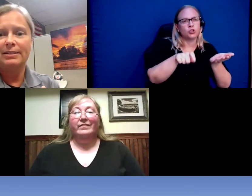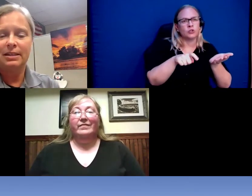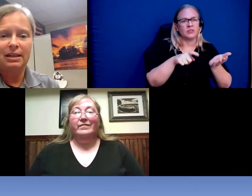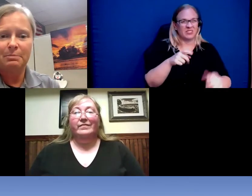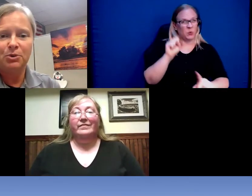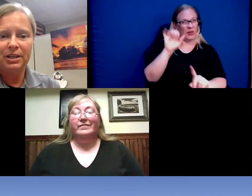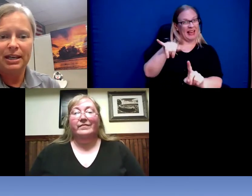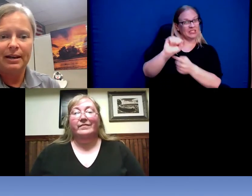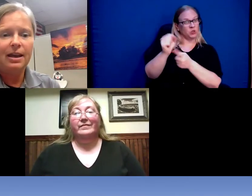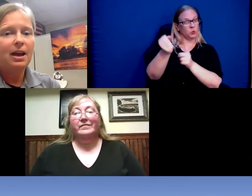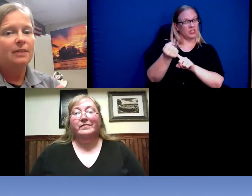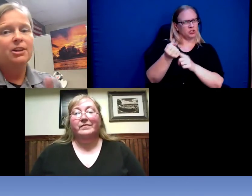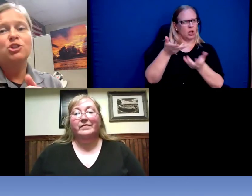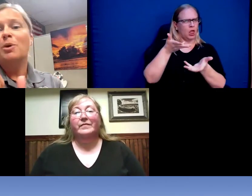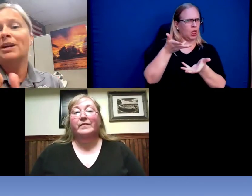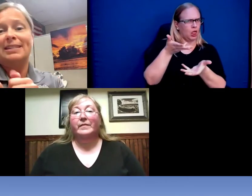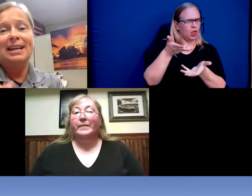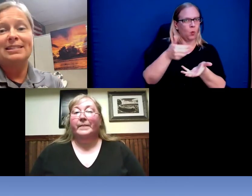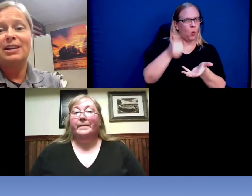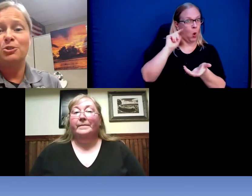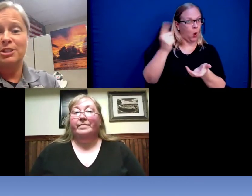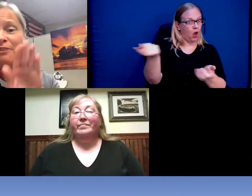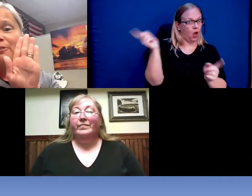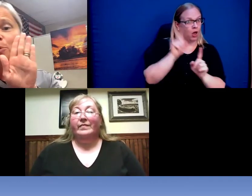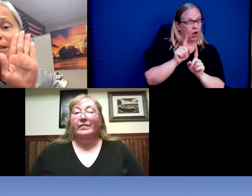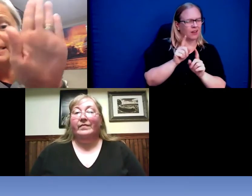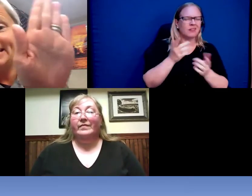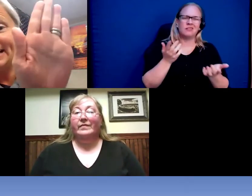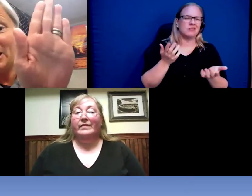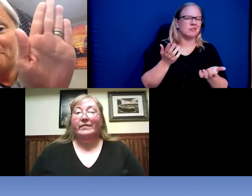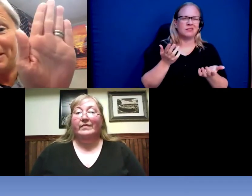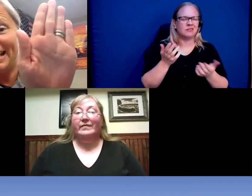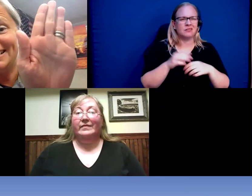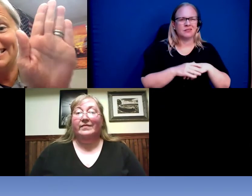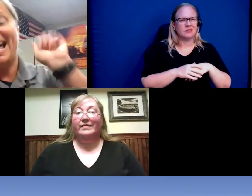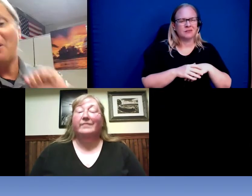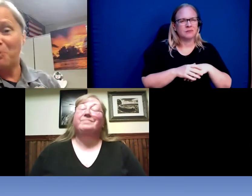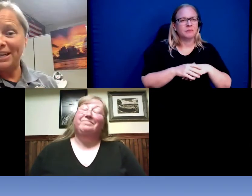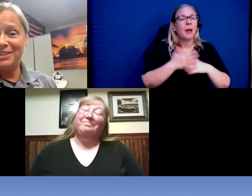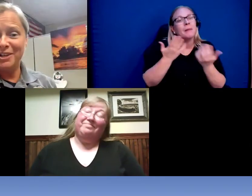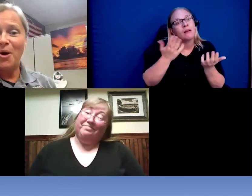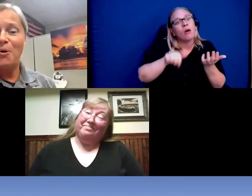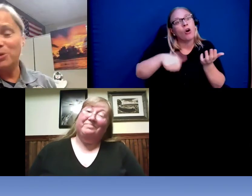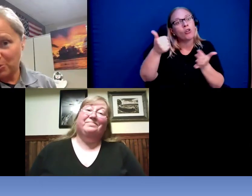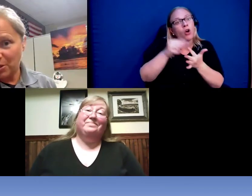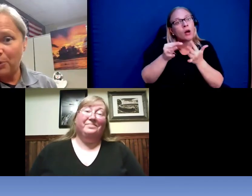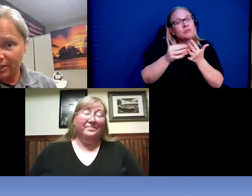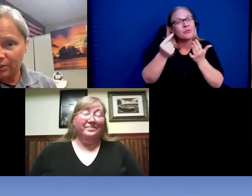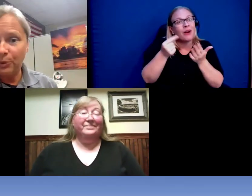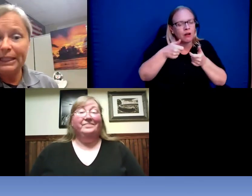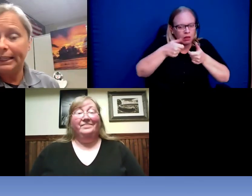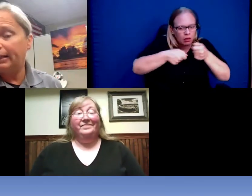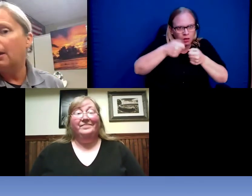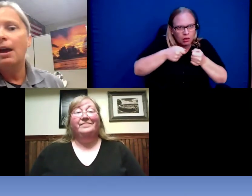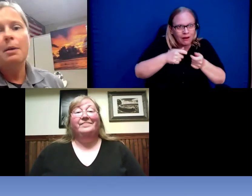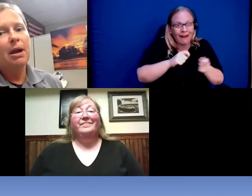to communicate. Unless you want to text on the cell phone and stick it up against that window so we can read it